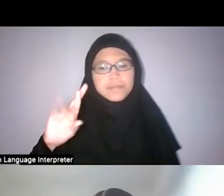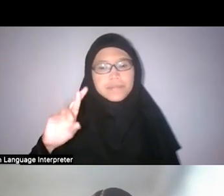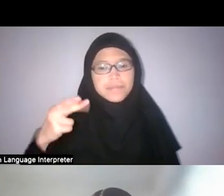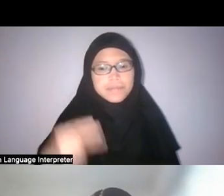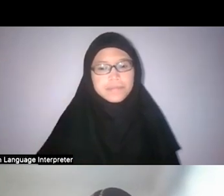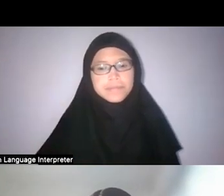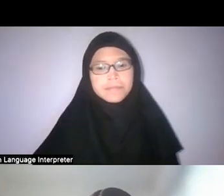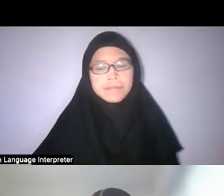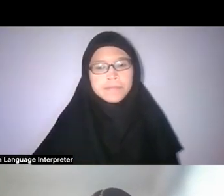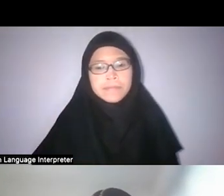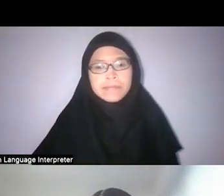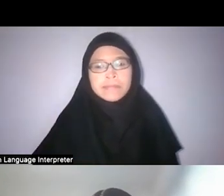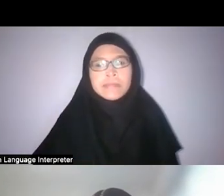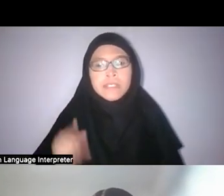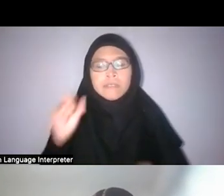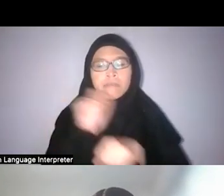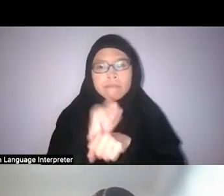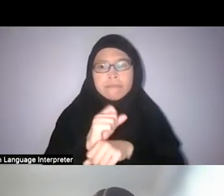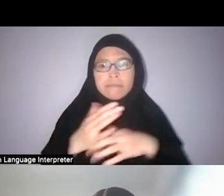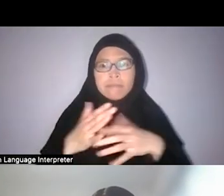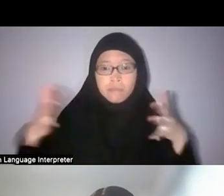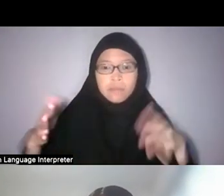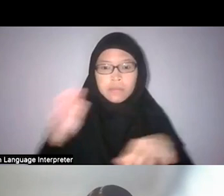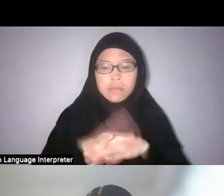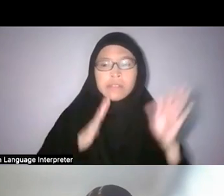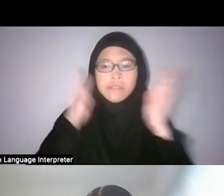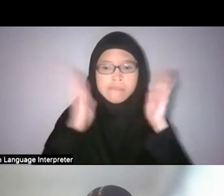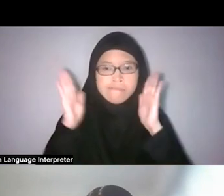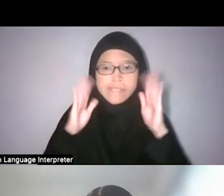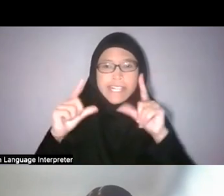you work a lot on Malay healing practices and all that.